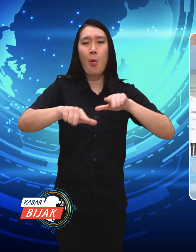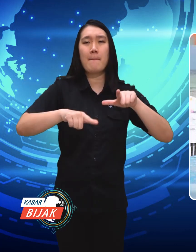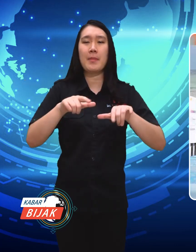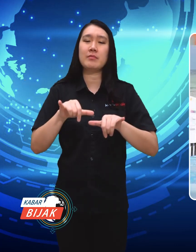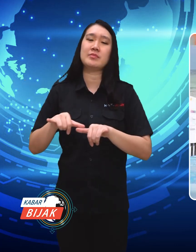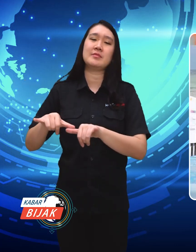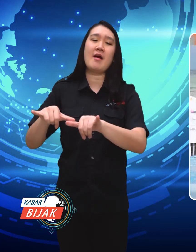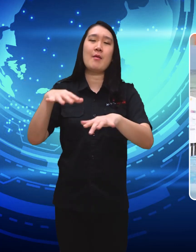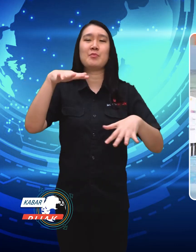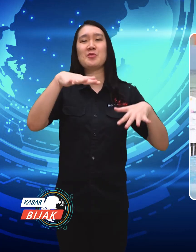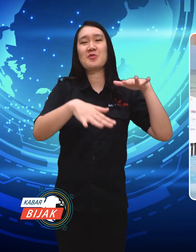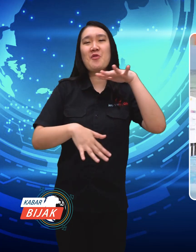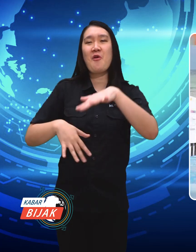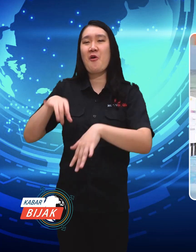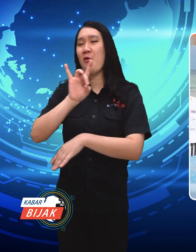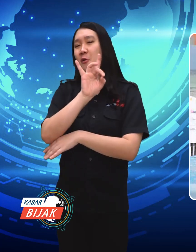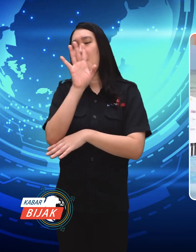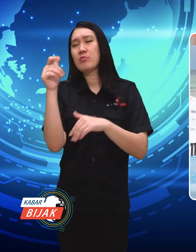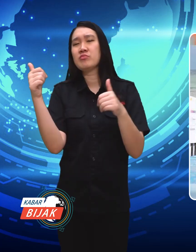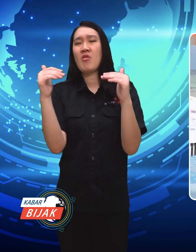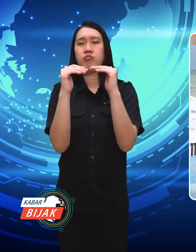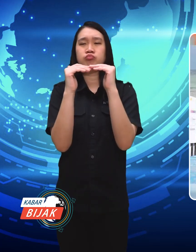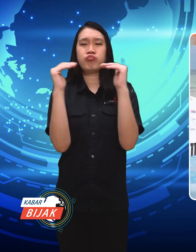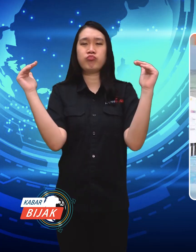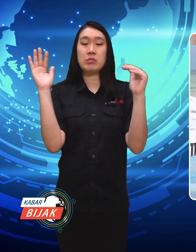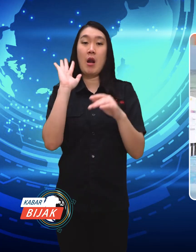to enter the race together with other swimmers and equivalent.